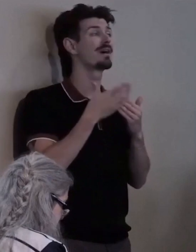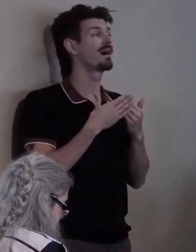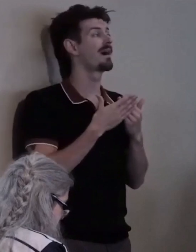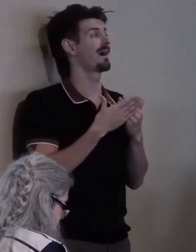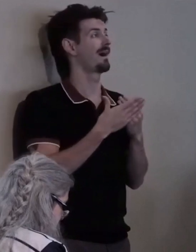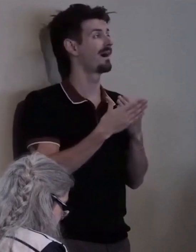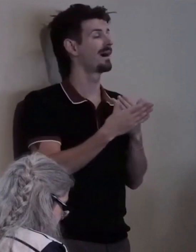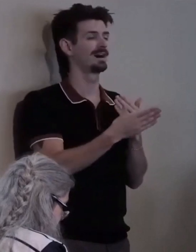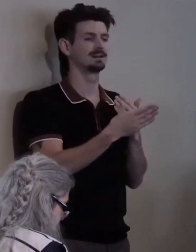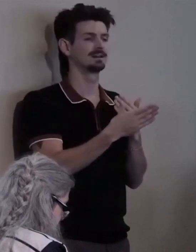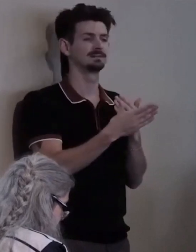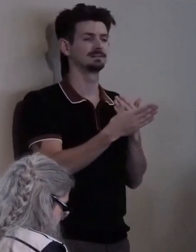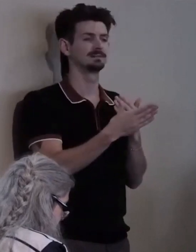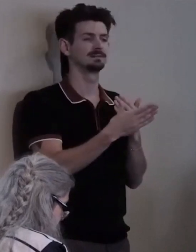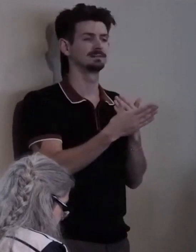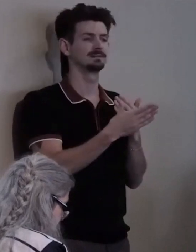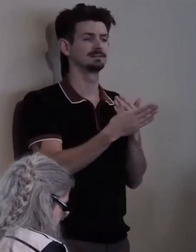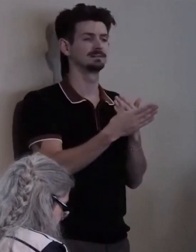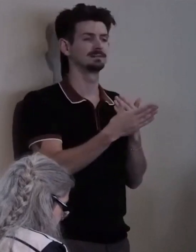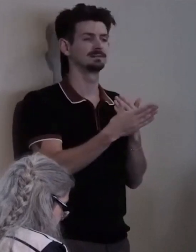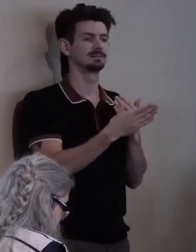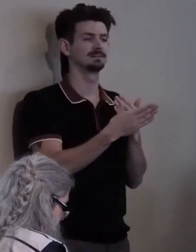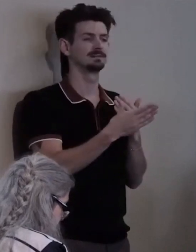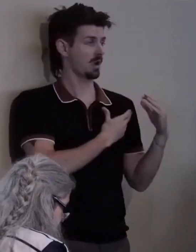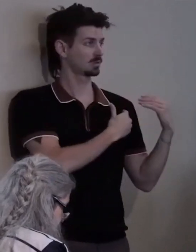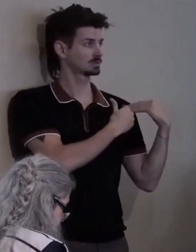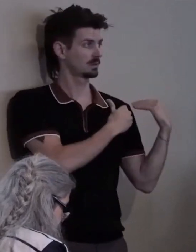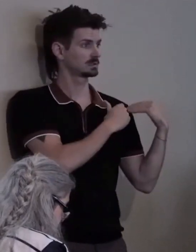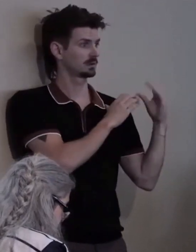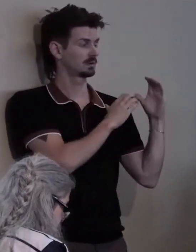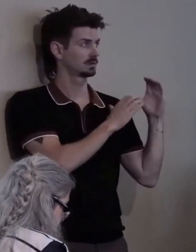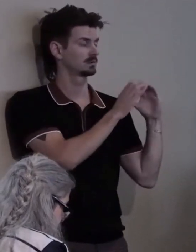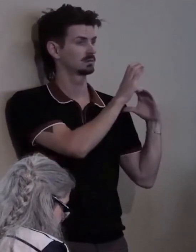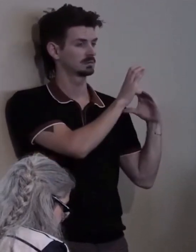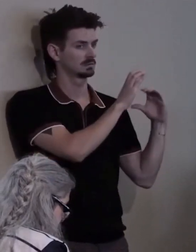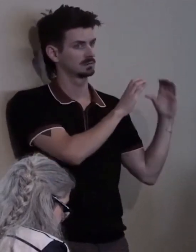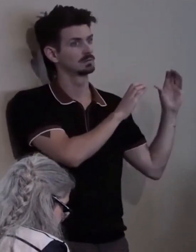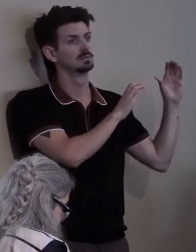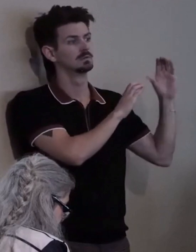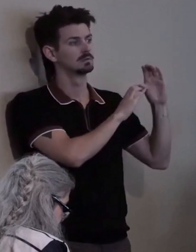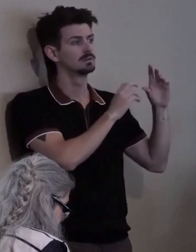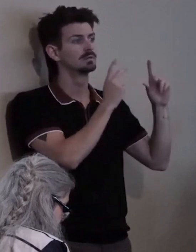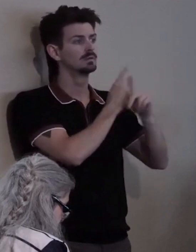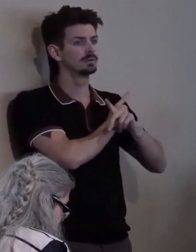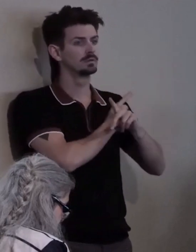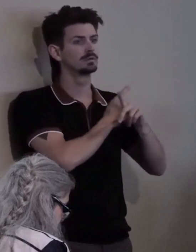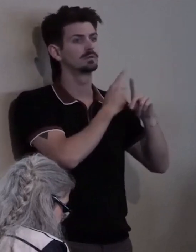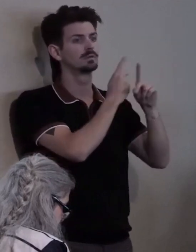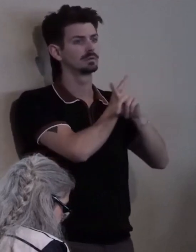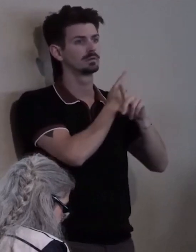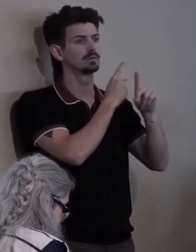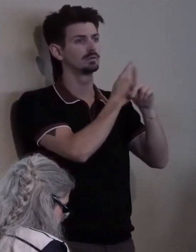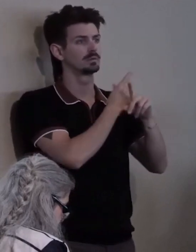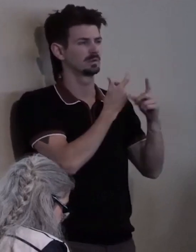the responsibilities increase. We have to ensure that the regulations are written